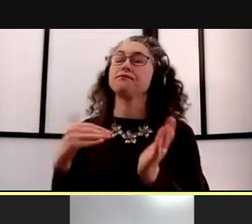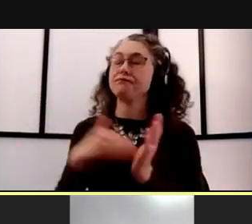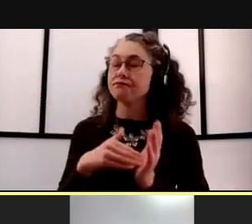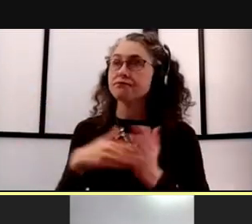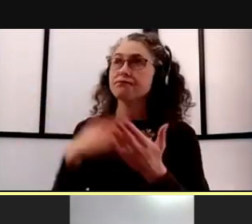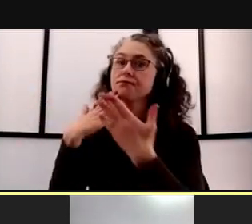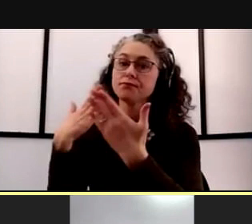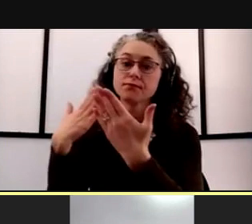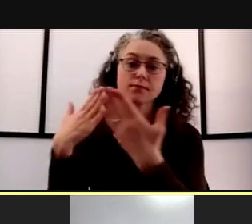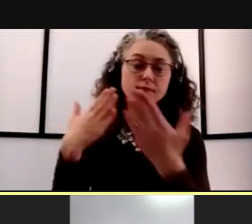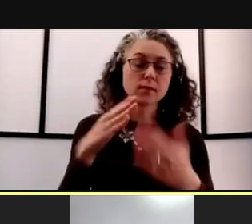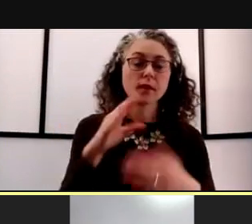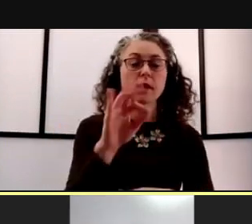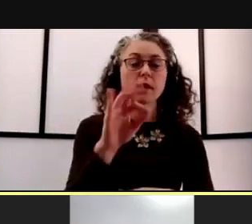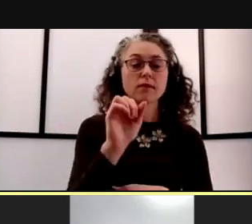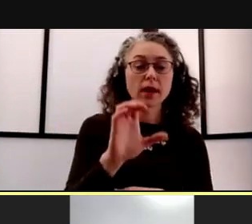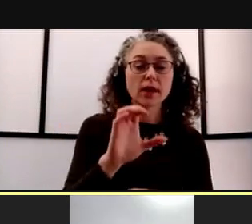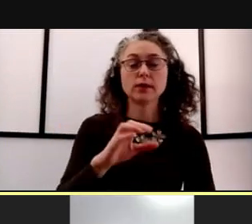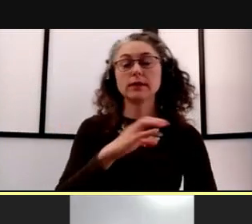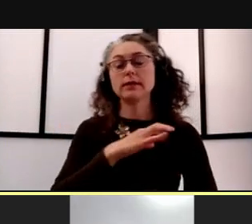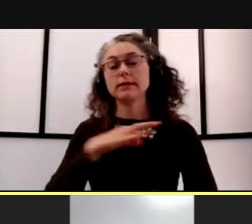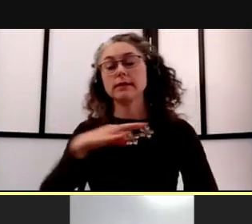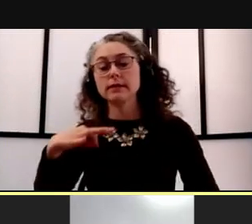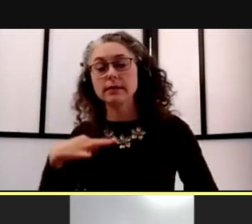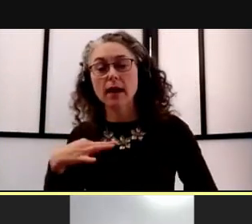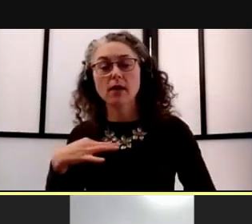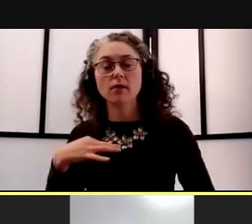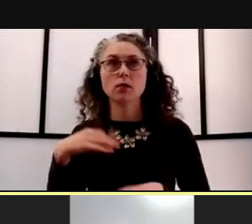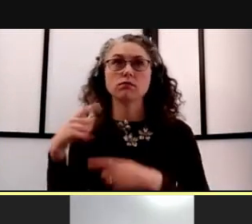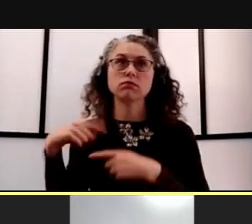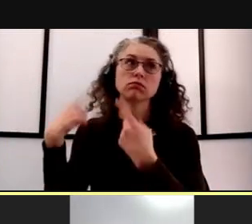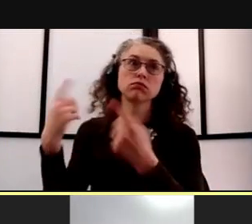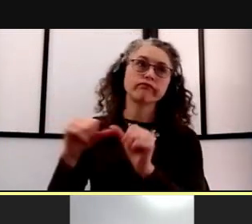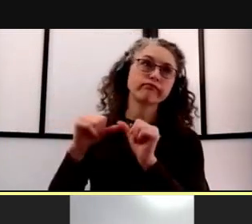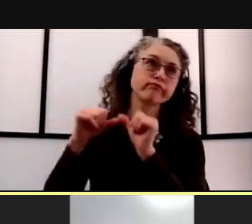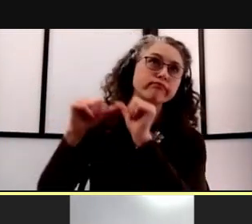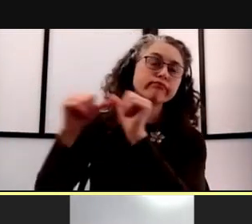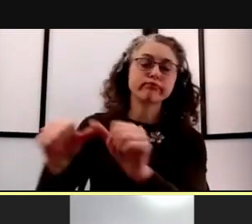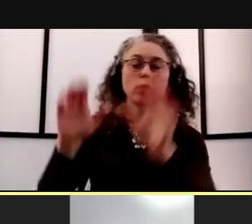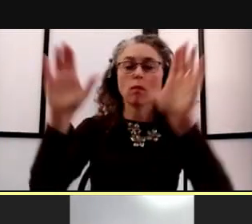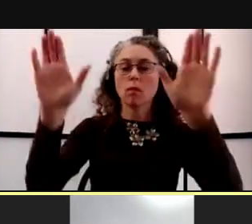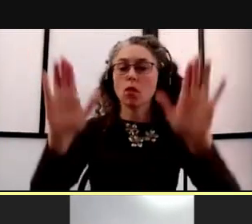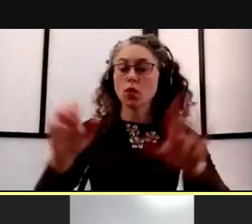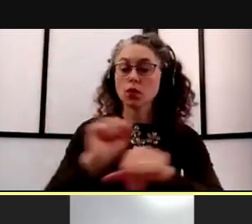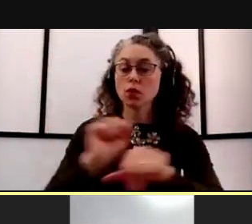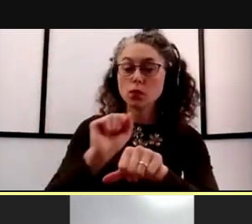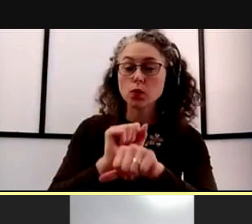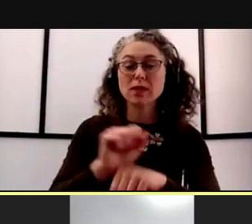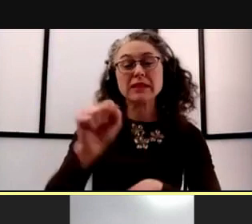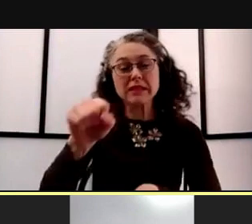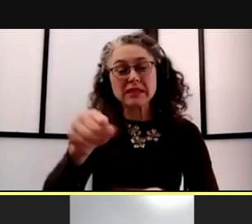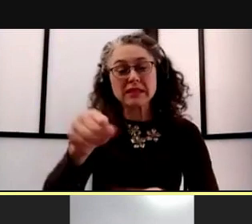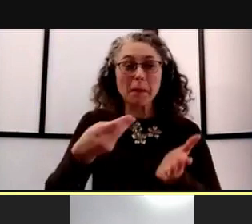and staff for their tremendous and ongoing efforts. While the financial picture does remain constrained,